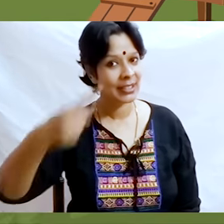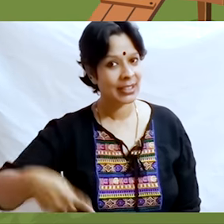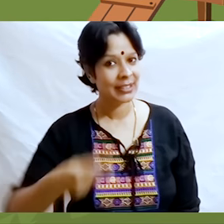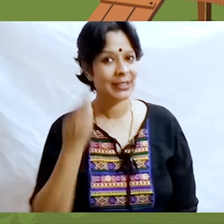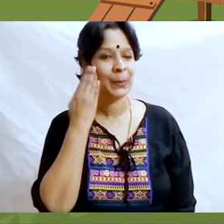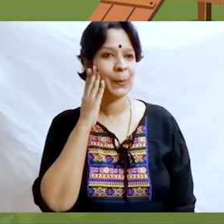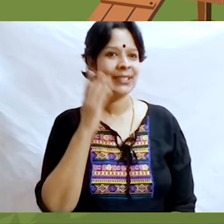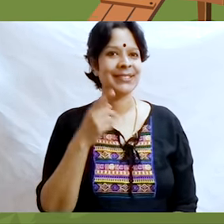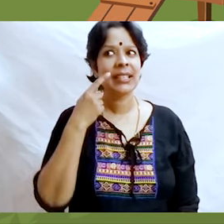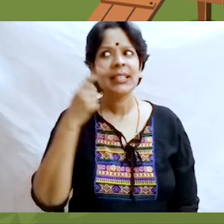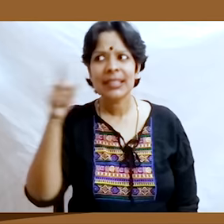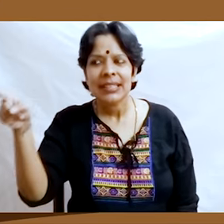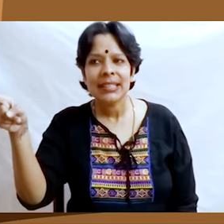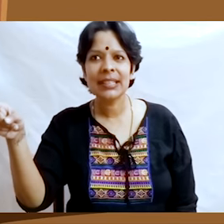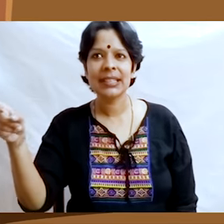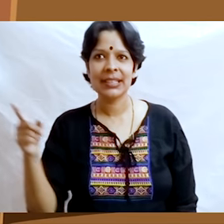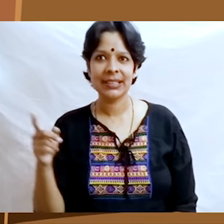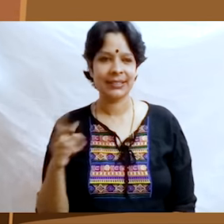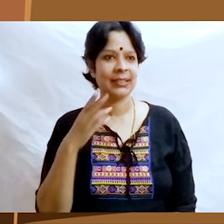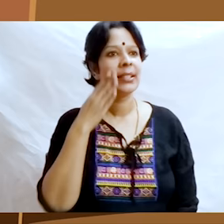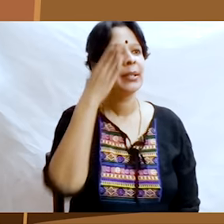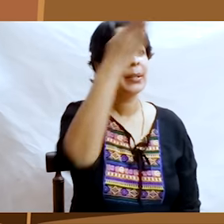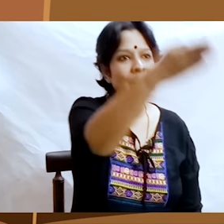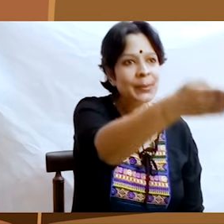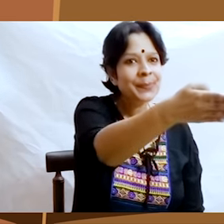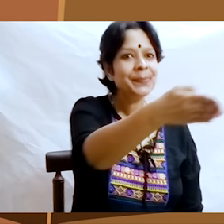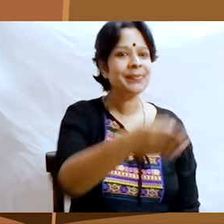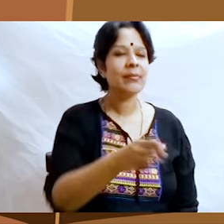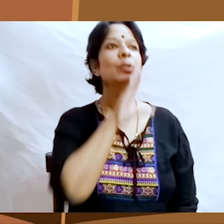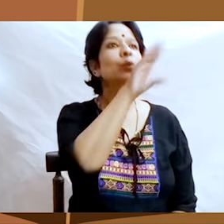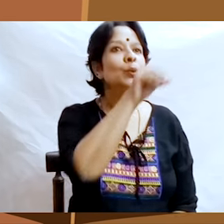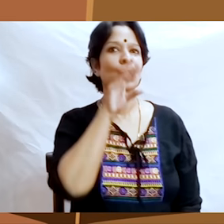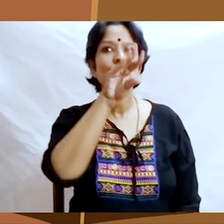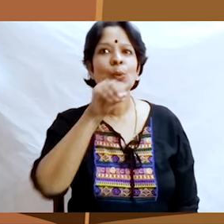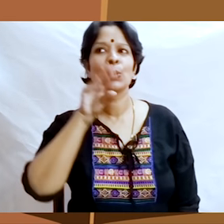Every day when he visited the nest the goose had laid a beautiful glittering Golden egg